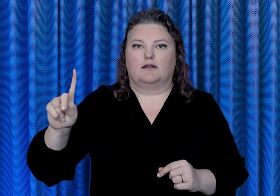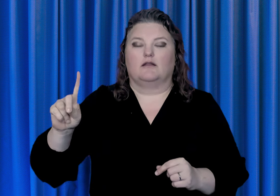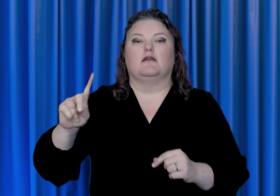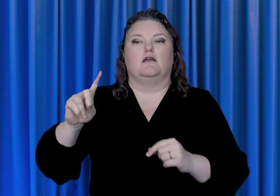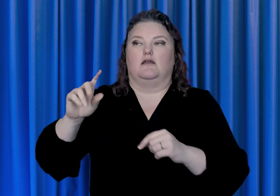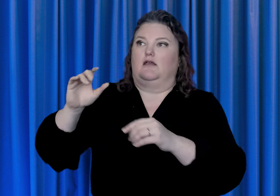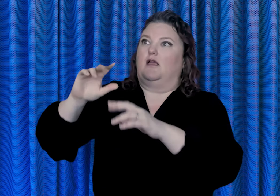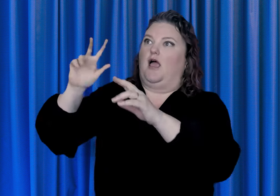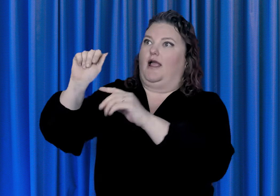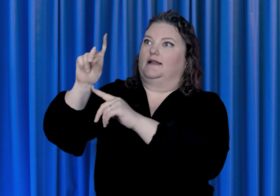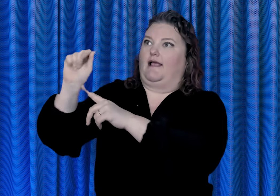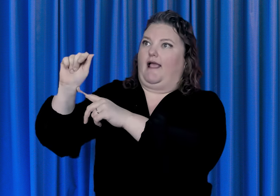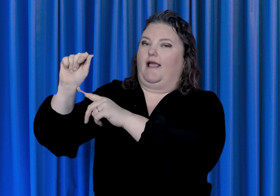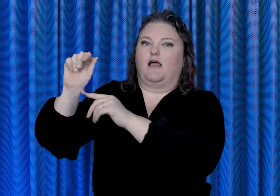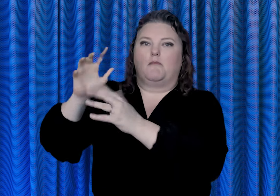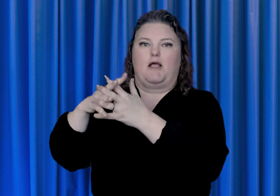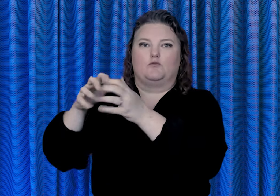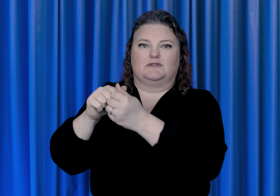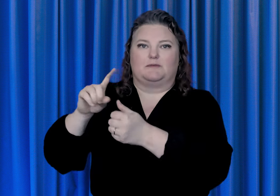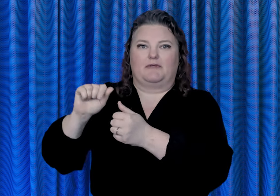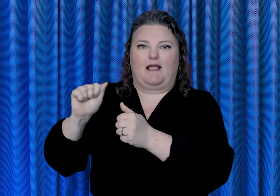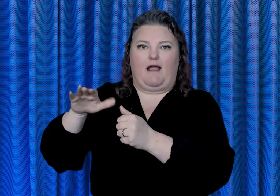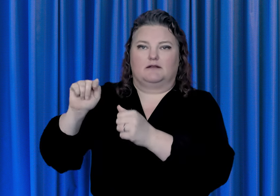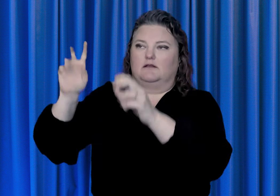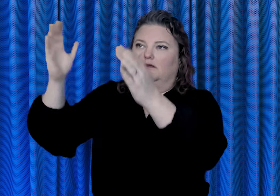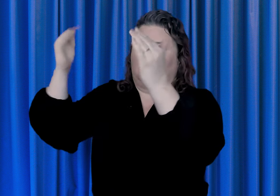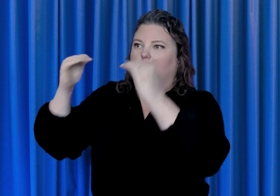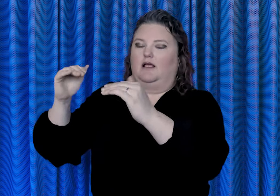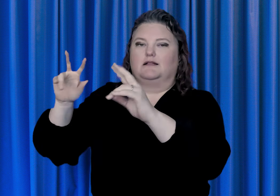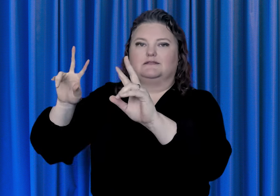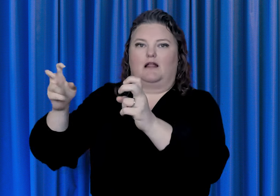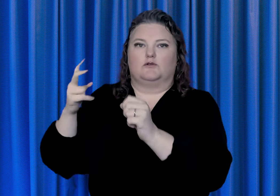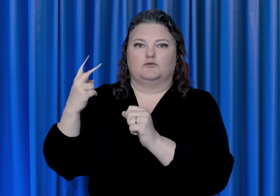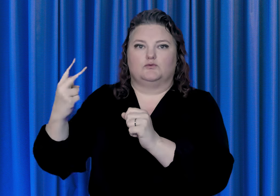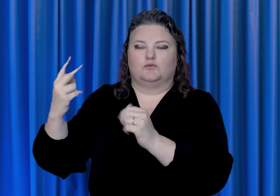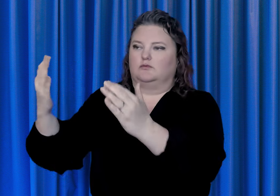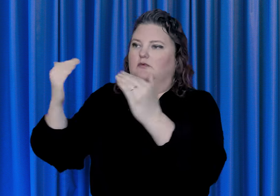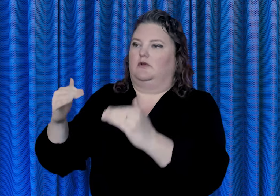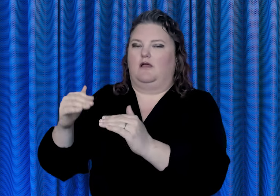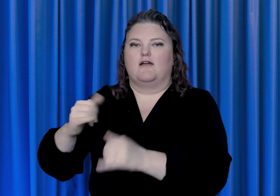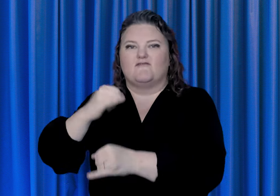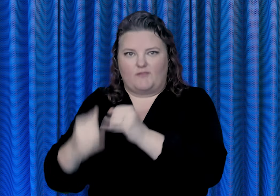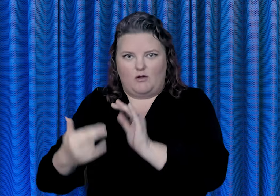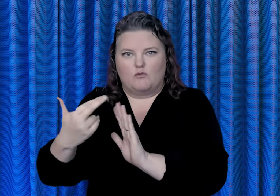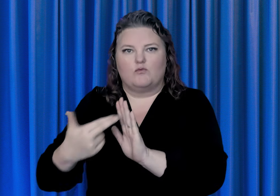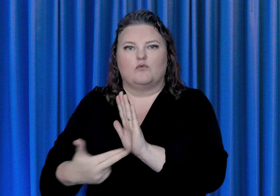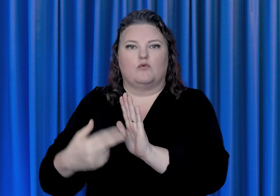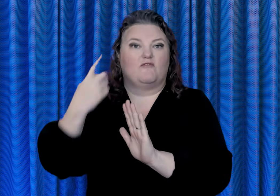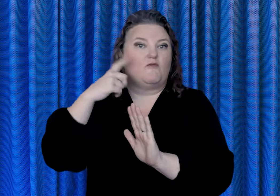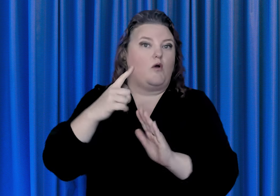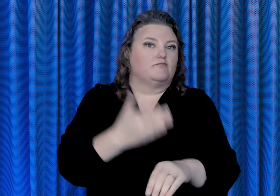Americans with Disabilities Act (ADA) to ensure the accessibility of web content and mobile